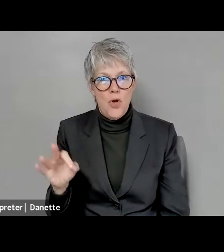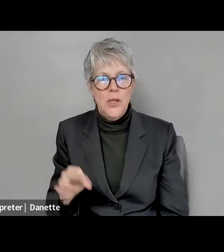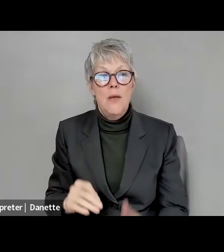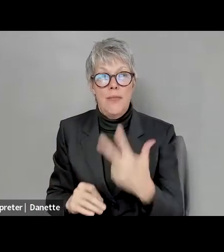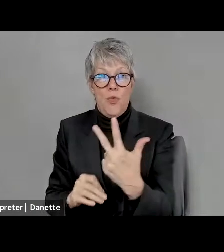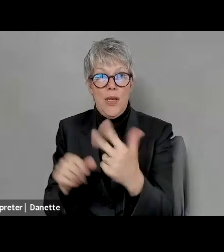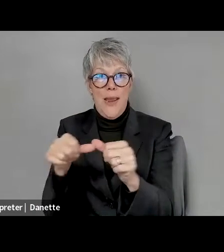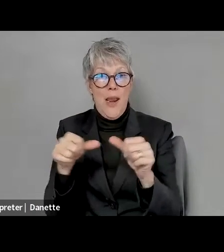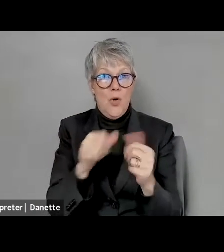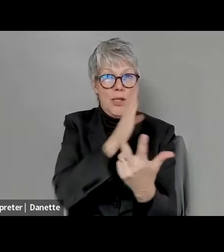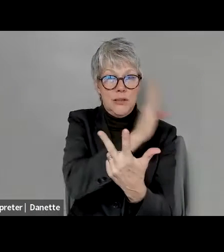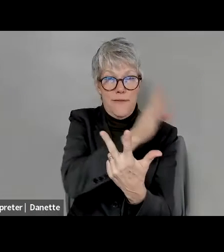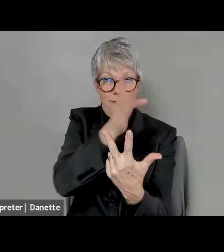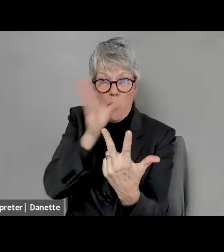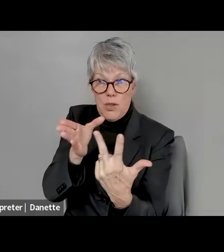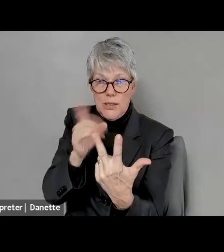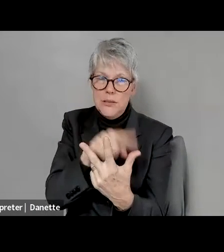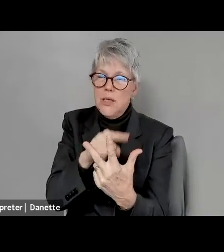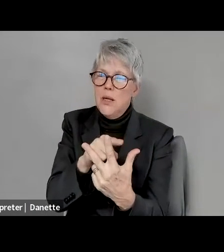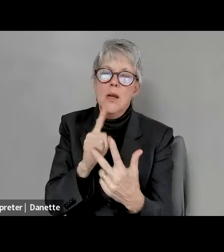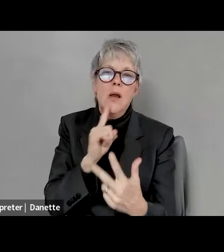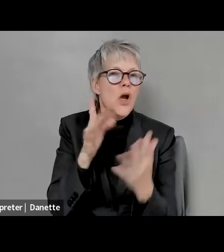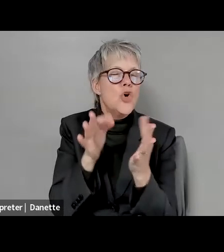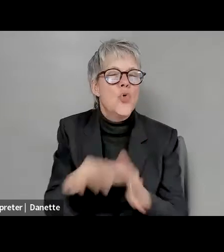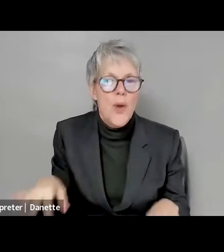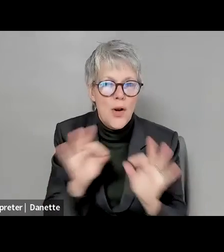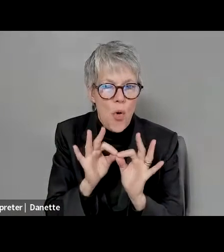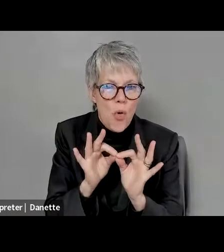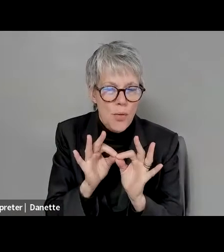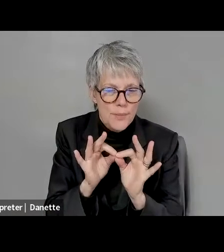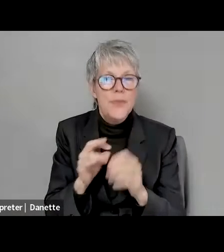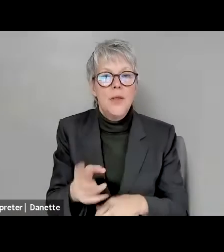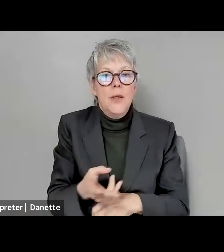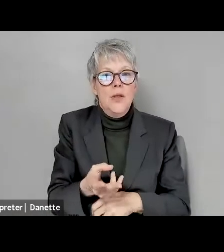Kelly Crosbie: This is critical. Kelly Crosbie: Two of the three were directly about Orfield,